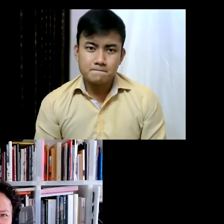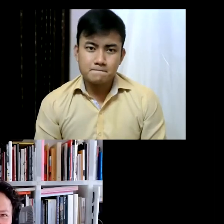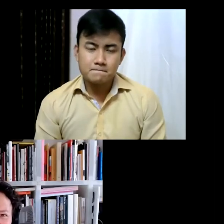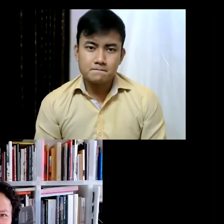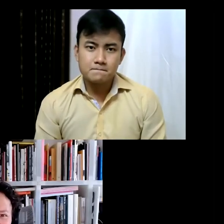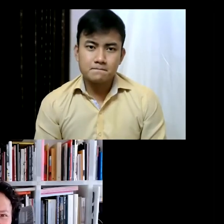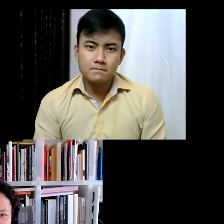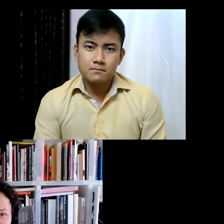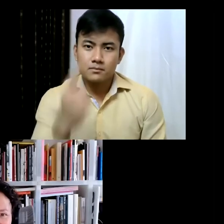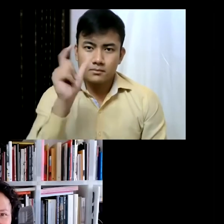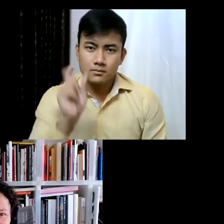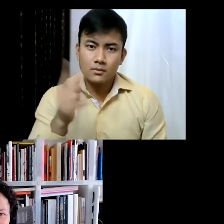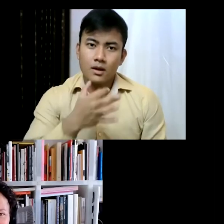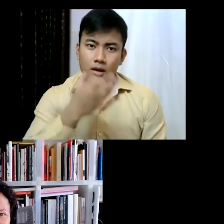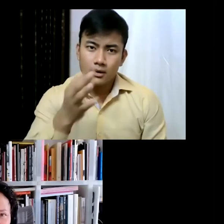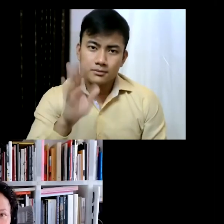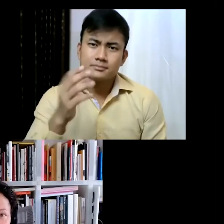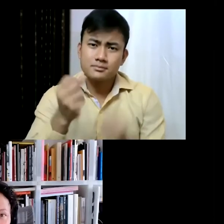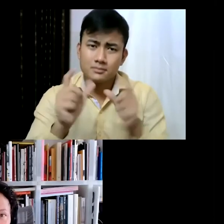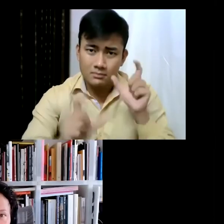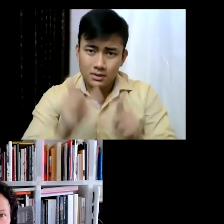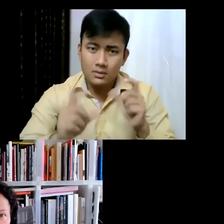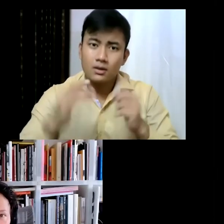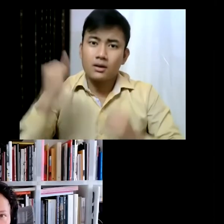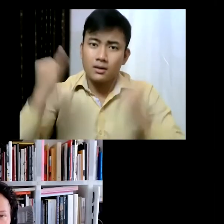Perez which says how many visitors walk the High Line in the summer months...